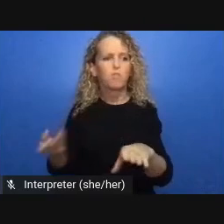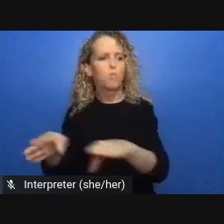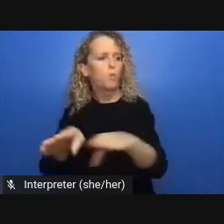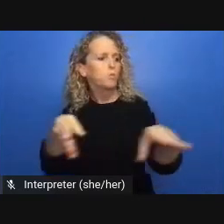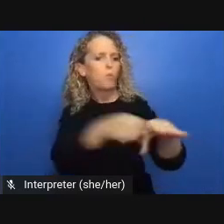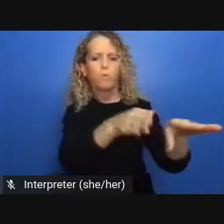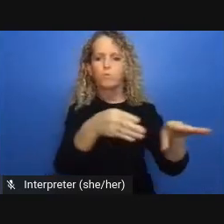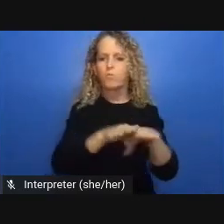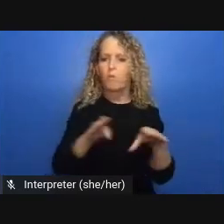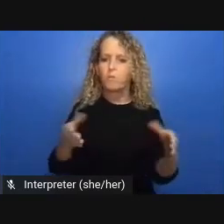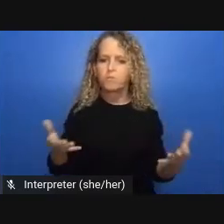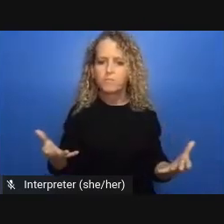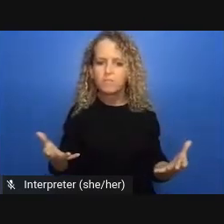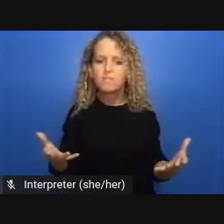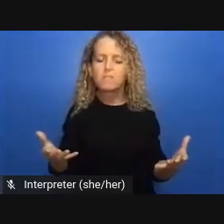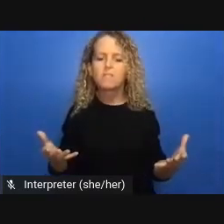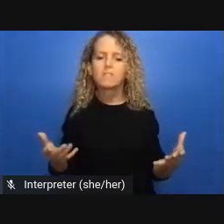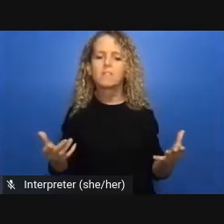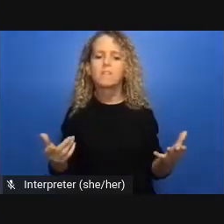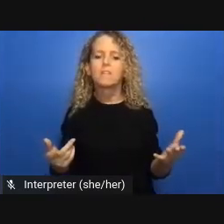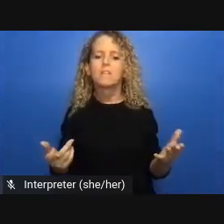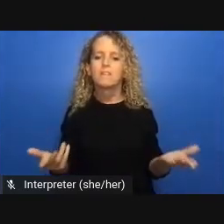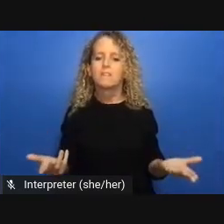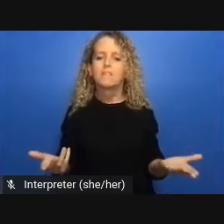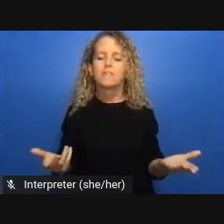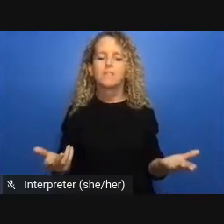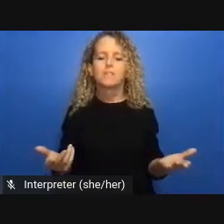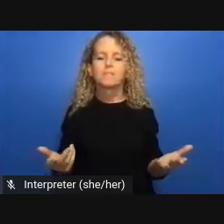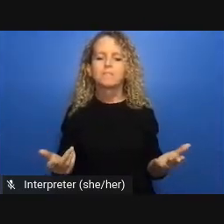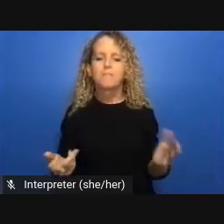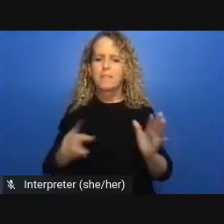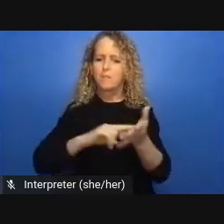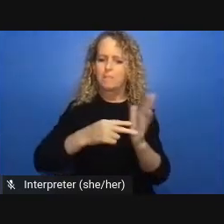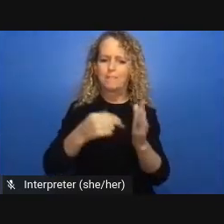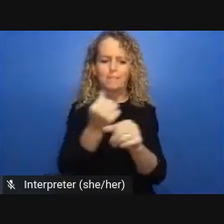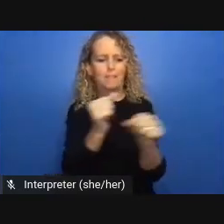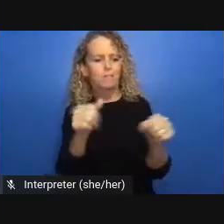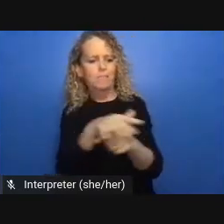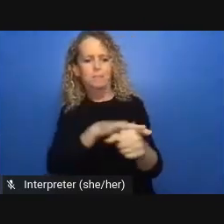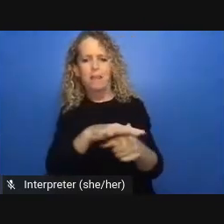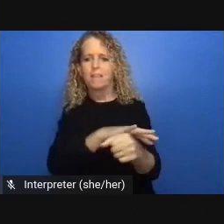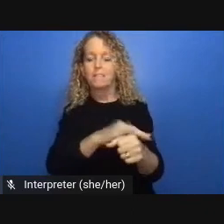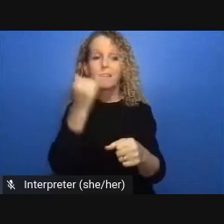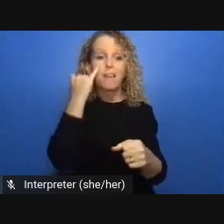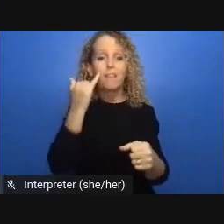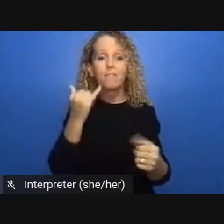and stakeholders when designing these intervention matters in order to ensure the equitable access to